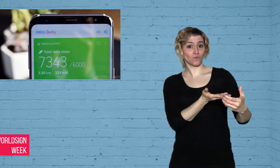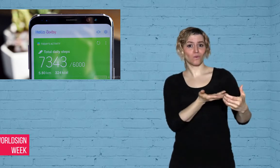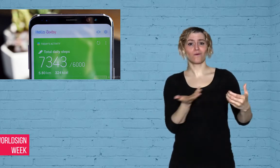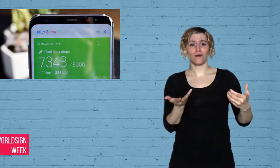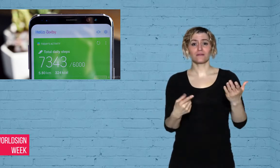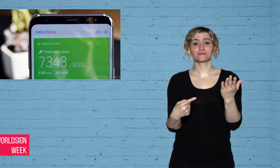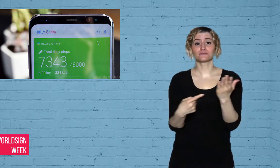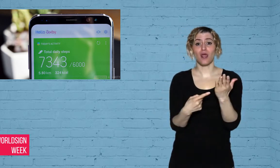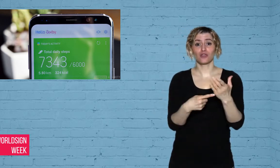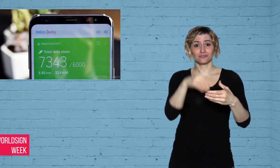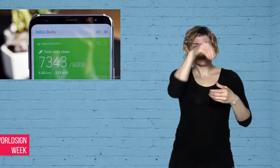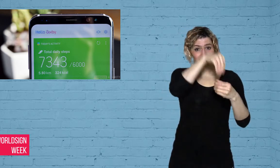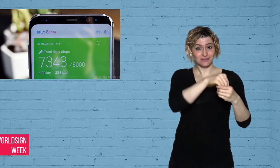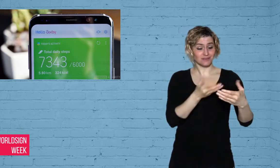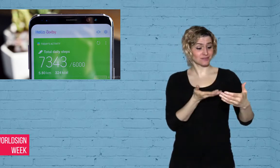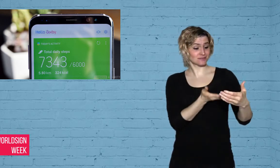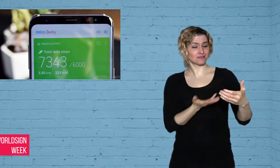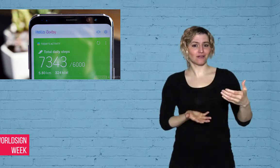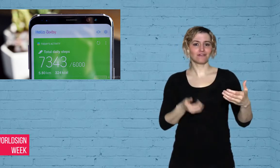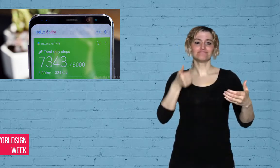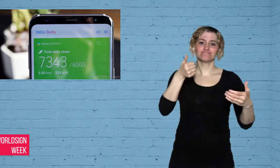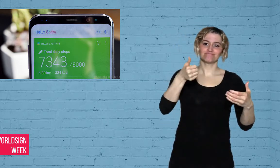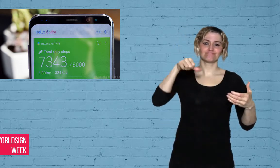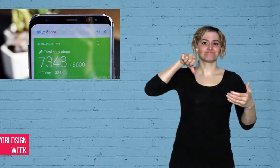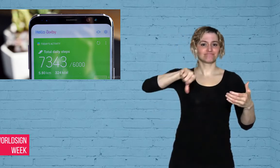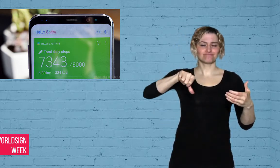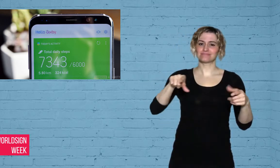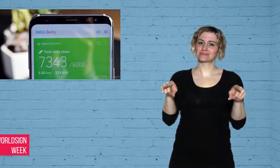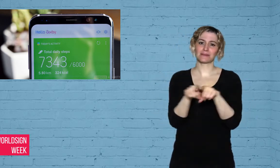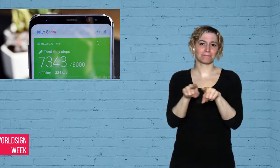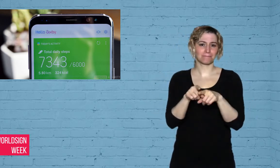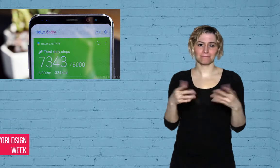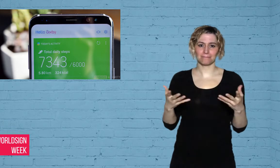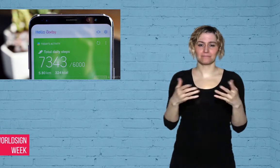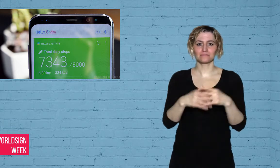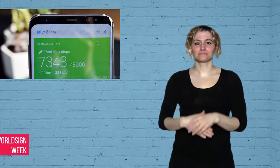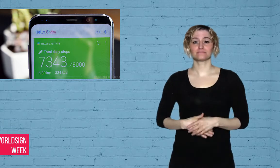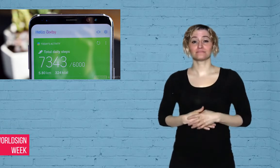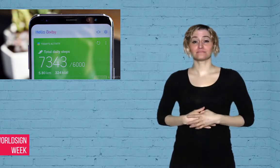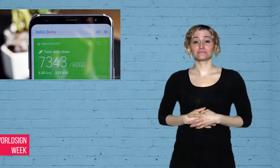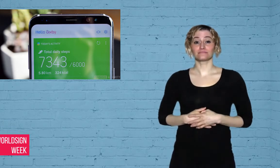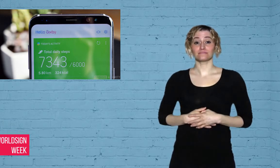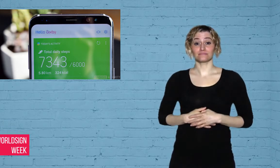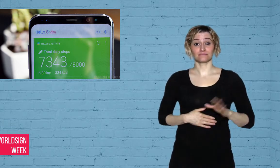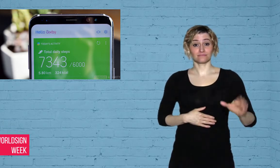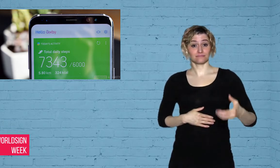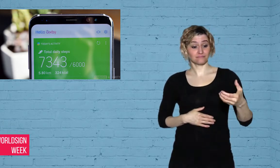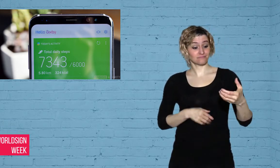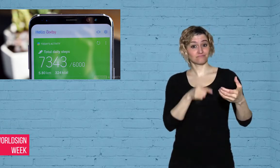both hearing and Deaf people can use